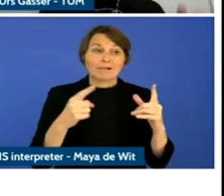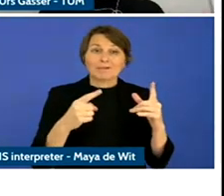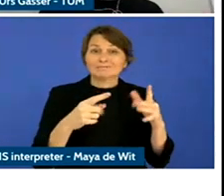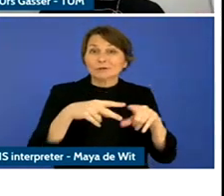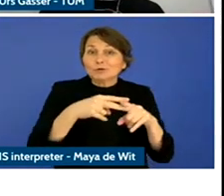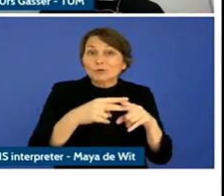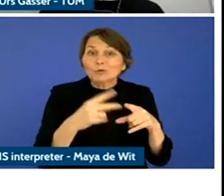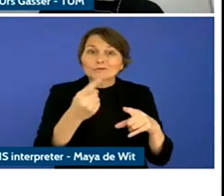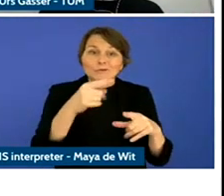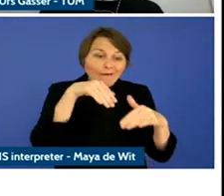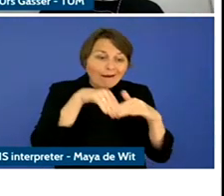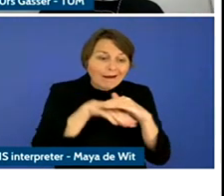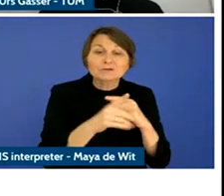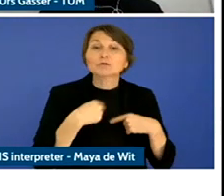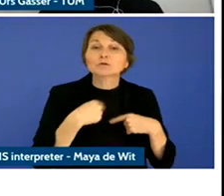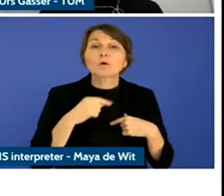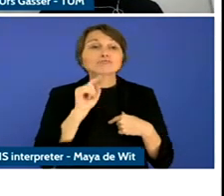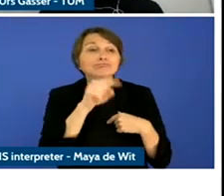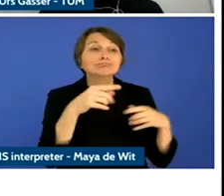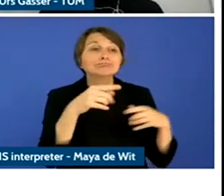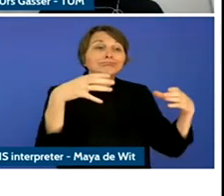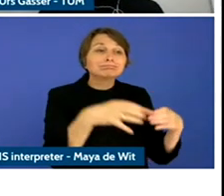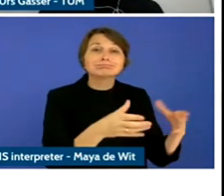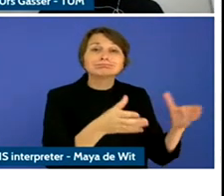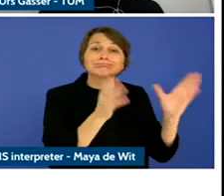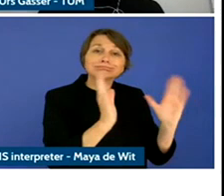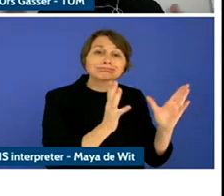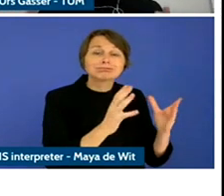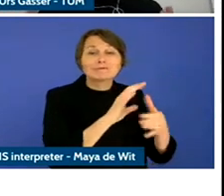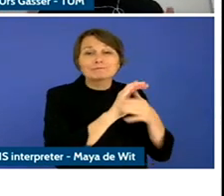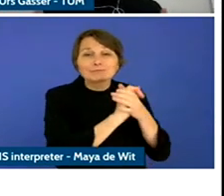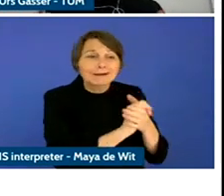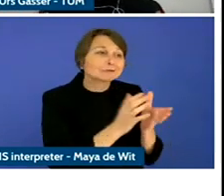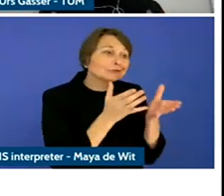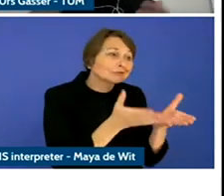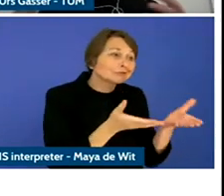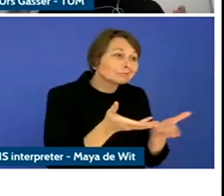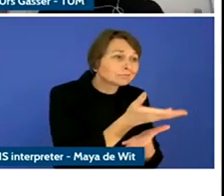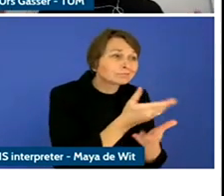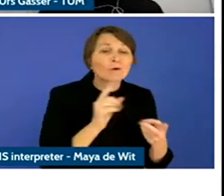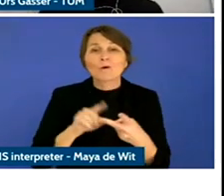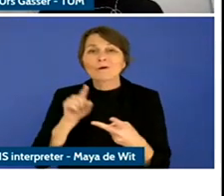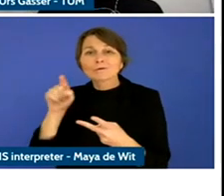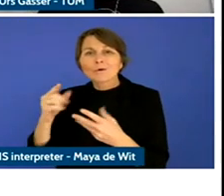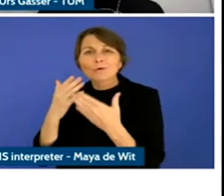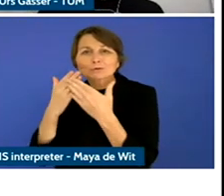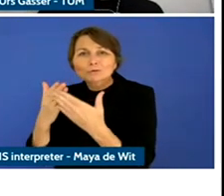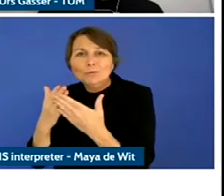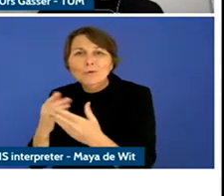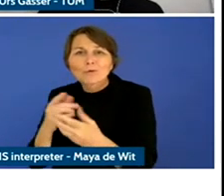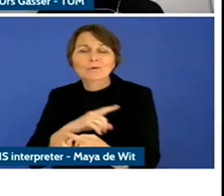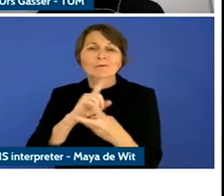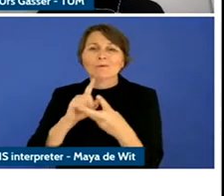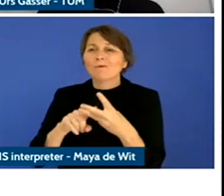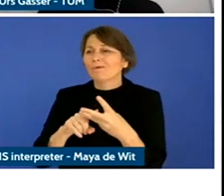And so, I think access and using digital technology is now something that